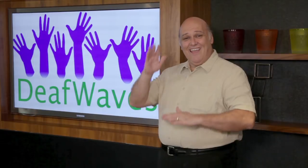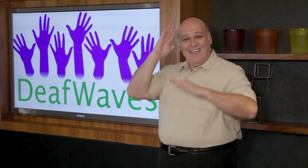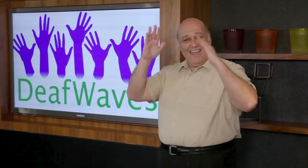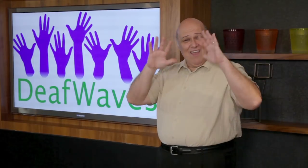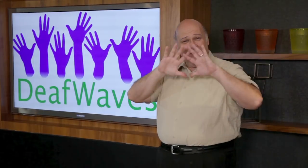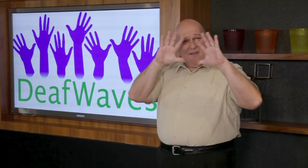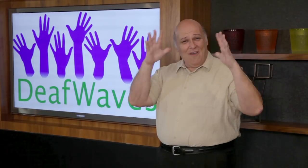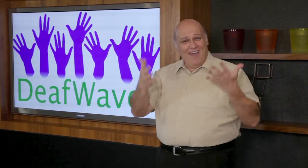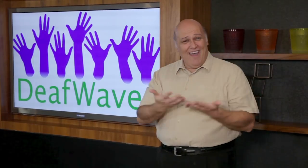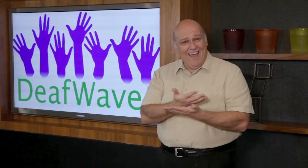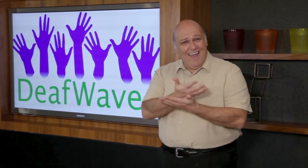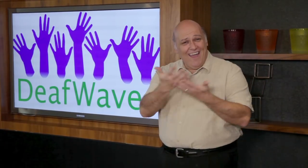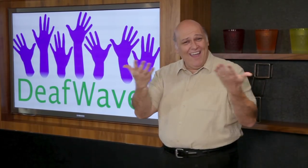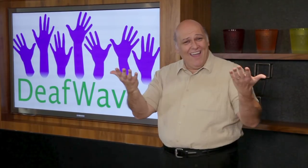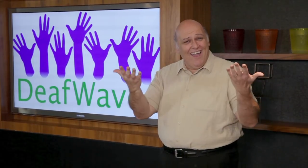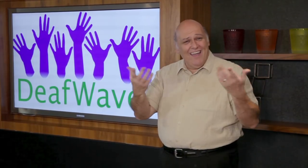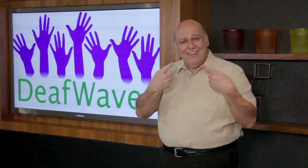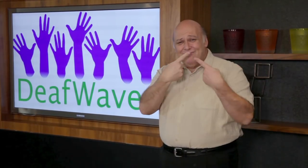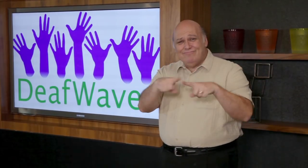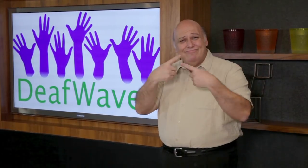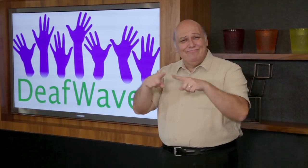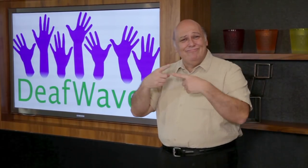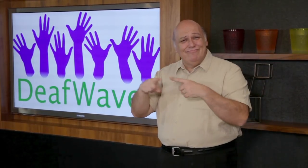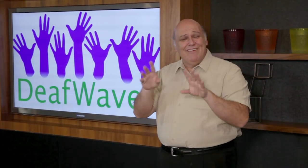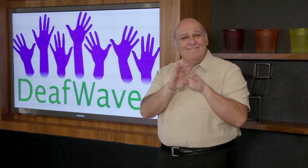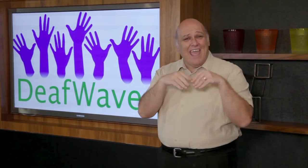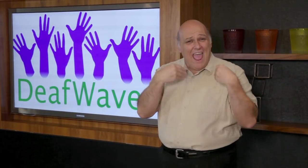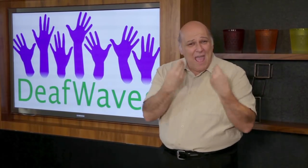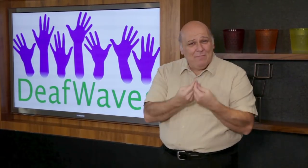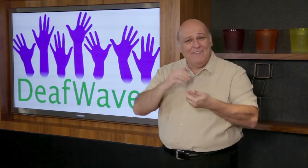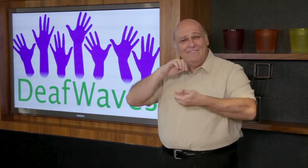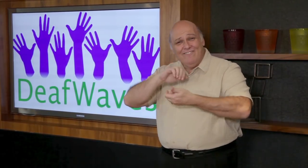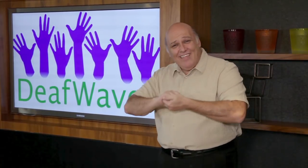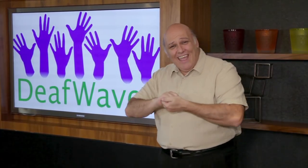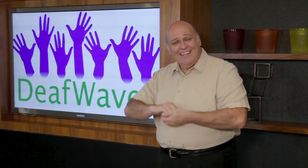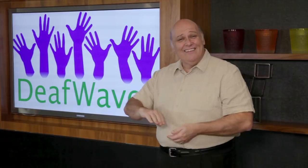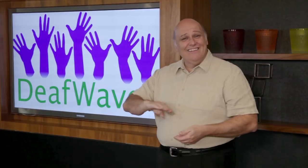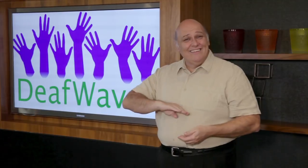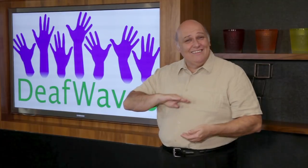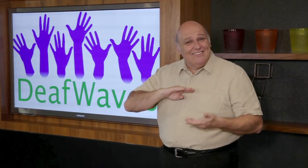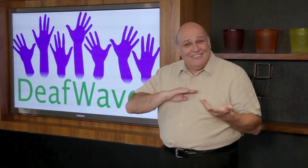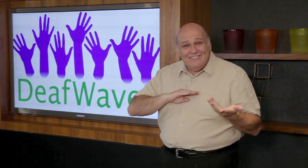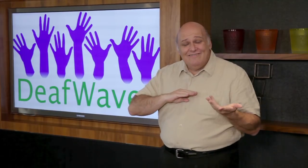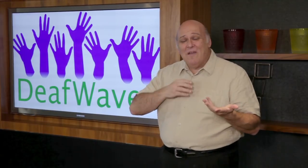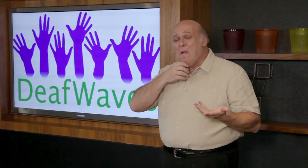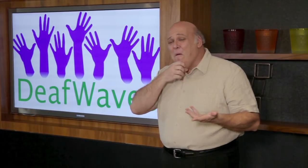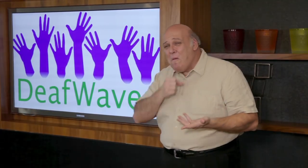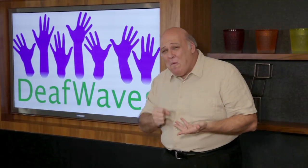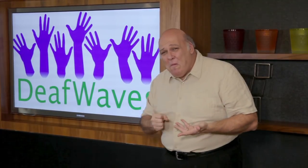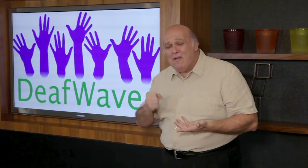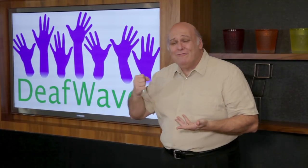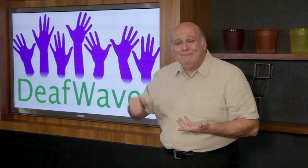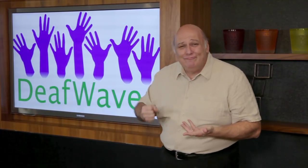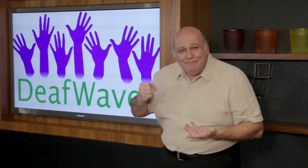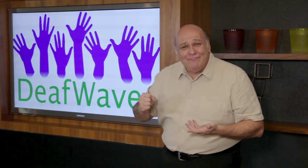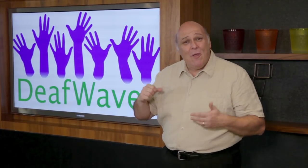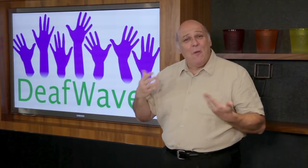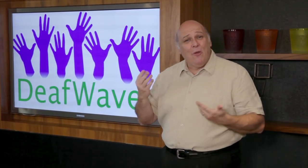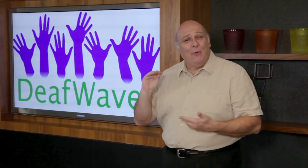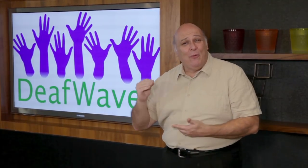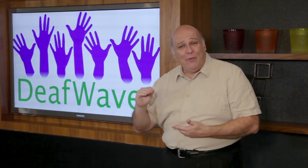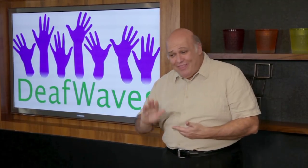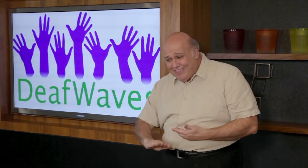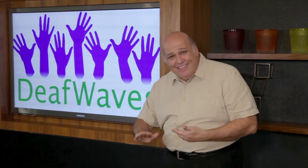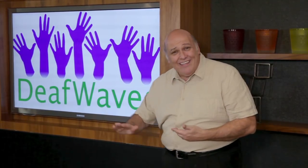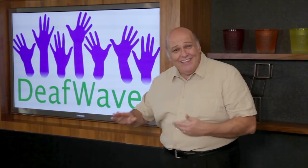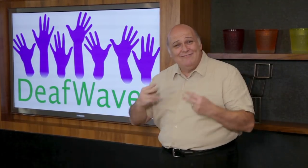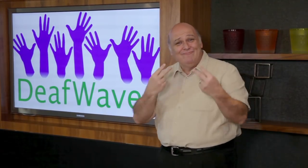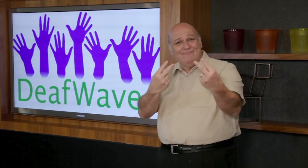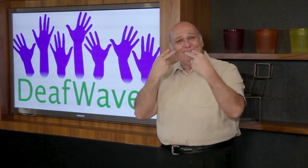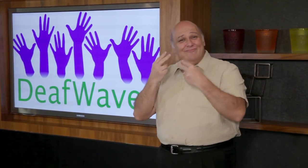Hello to all of you around the world, your family, friends, children, both young or older,